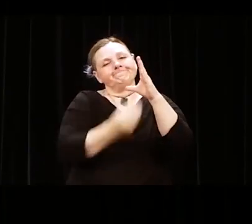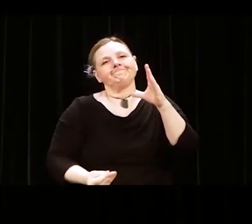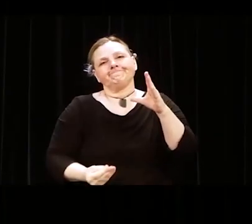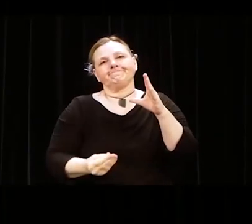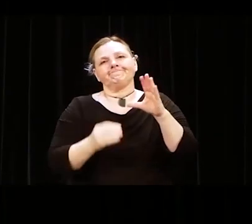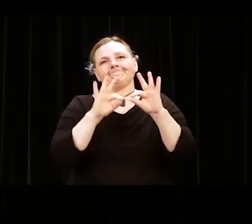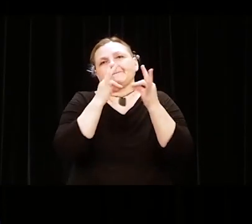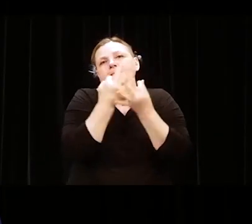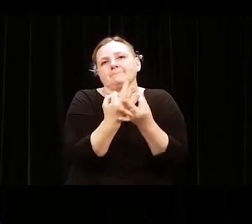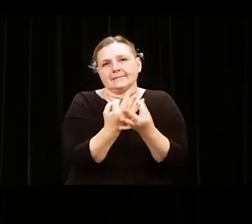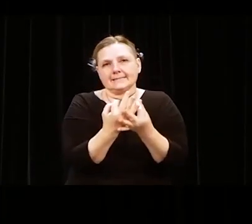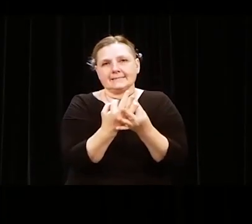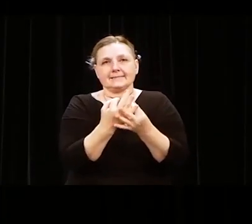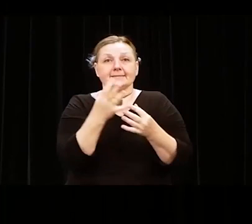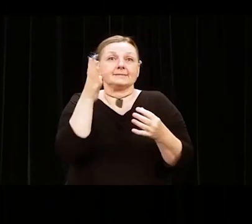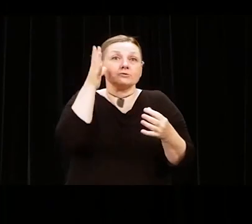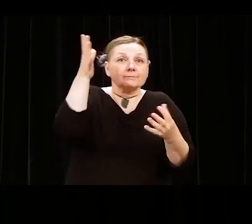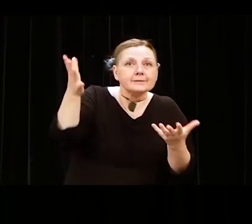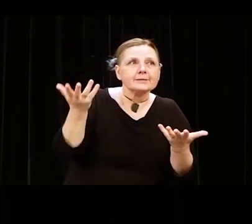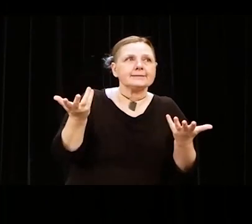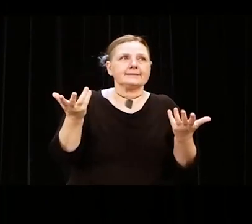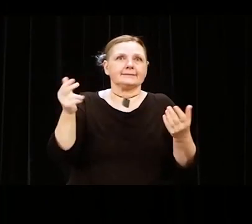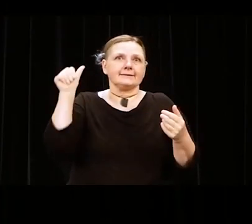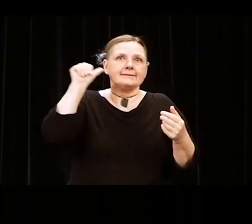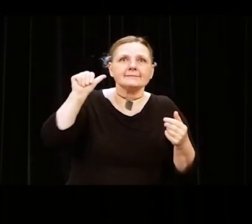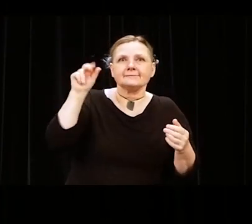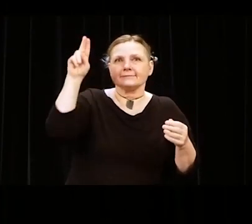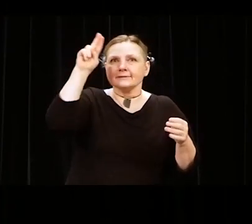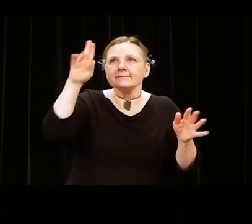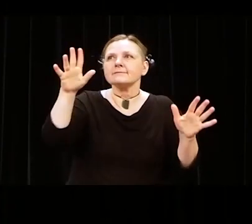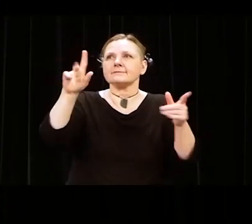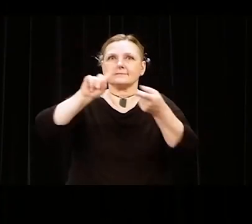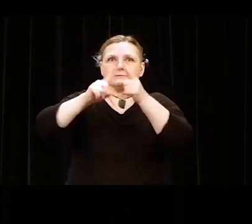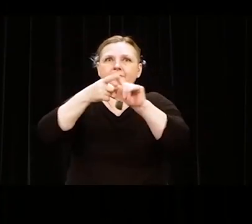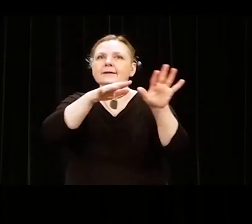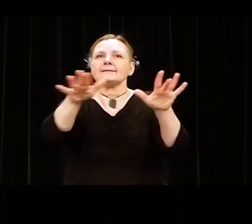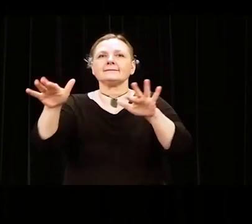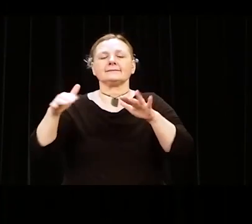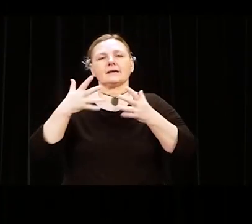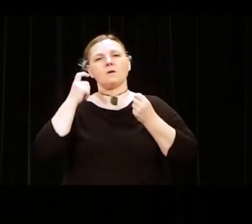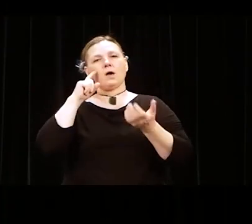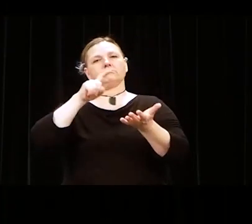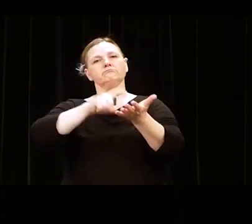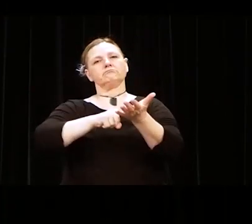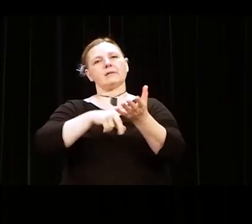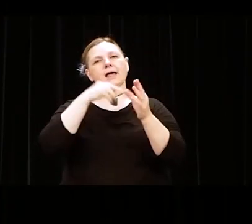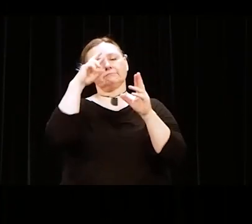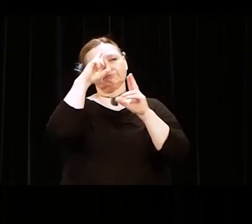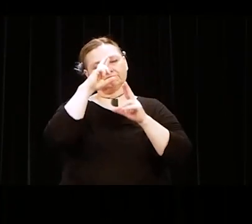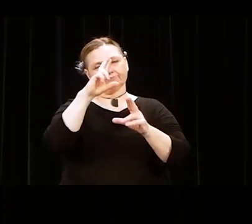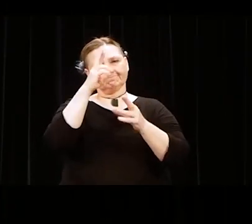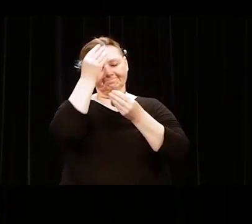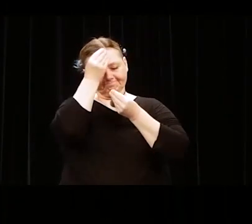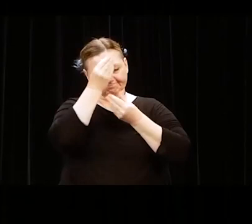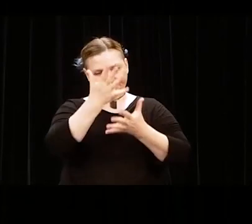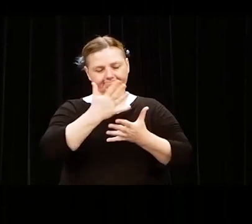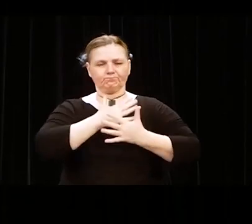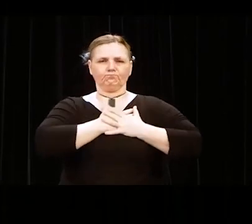uncles, aunts, friends in the pandemic. I acknowledge and pay respect to all the people we have lost